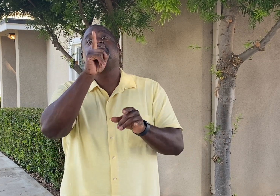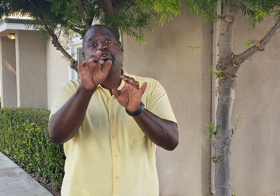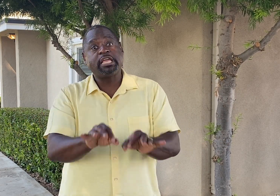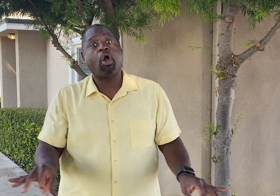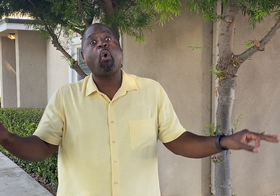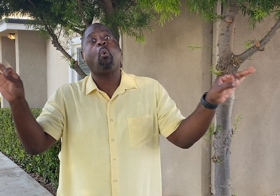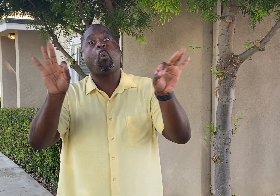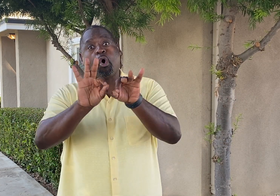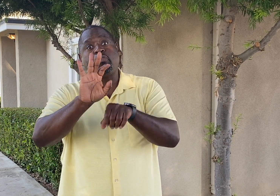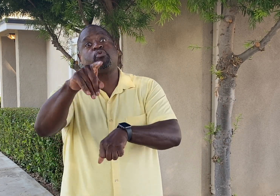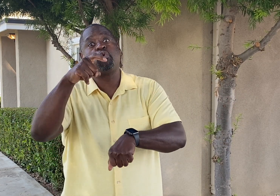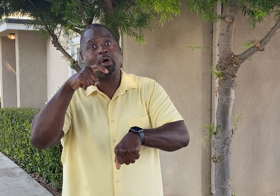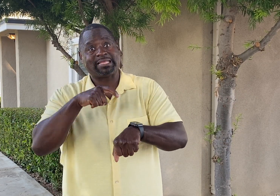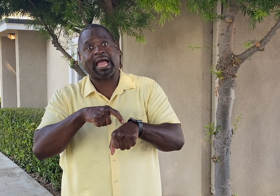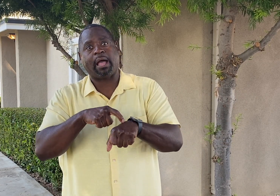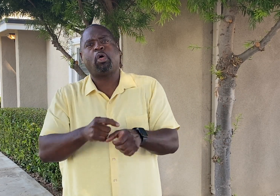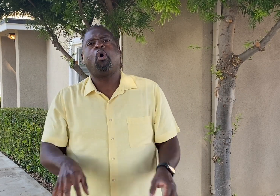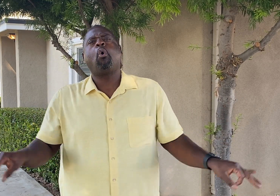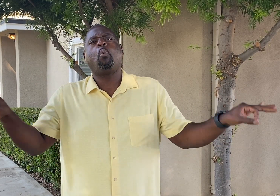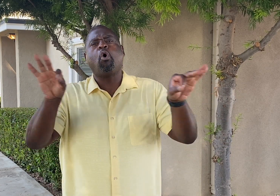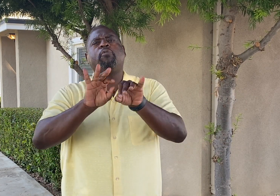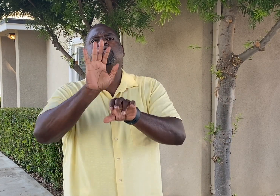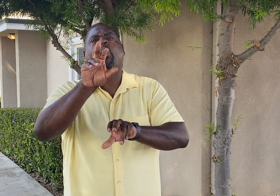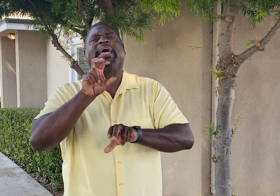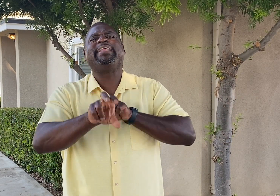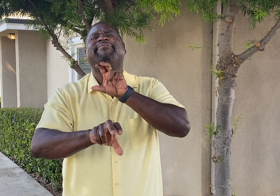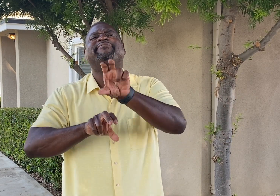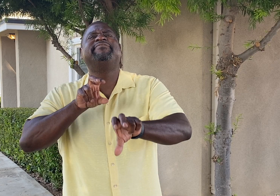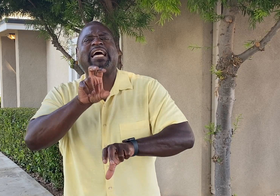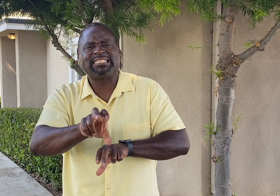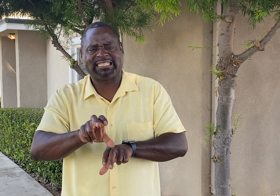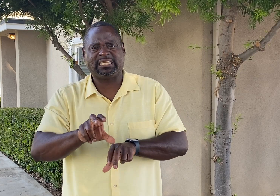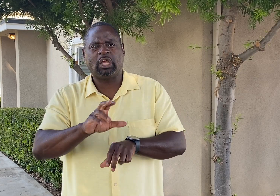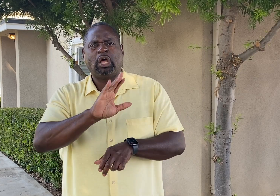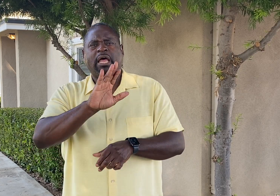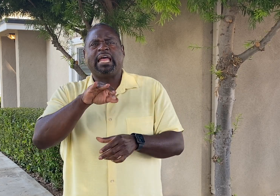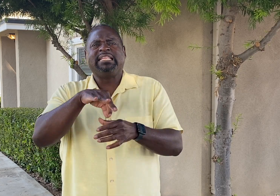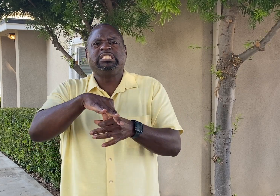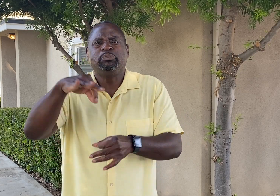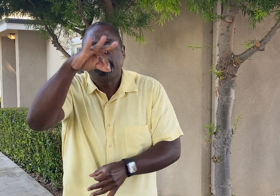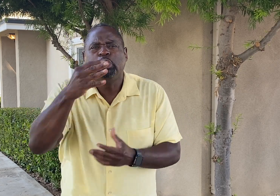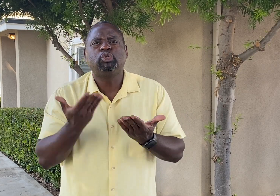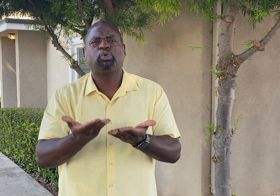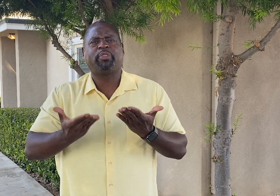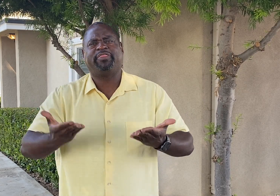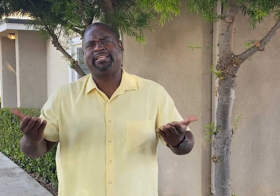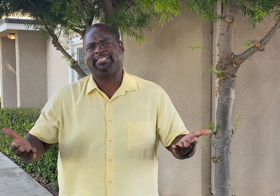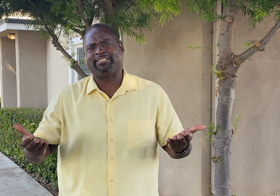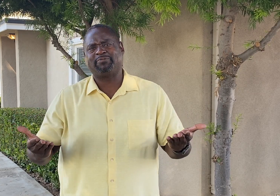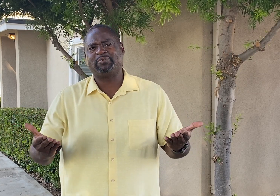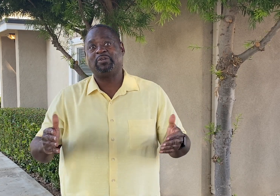These events will be worthwhile your time, your investment in spiritual things.